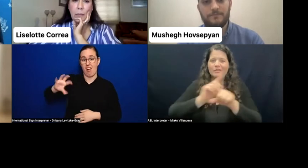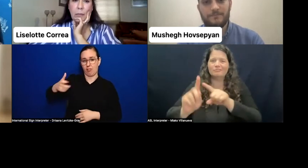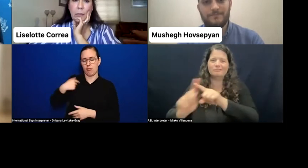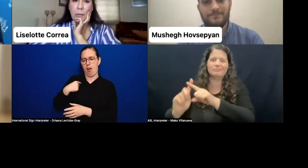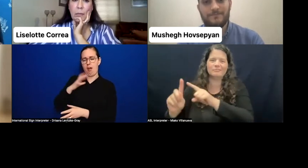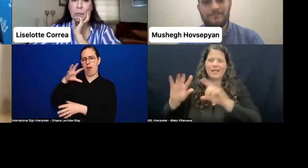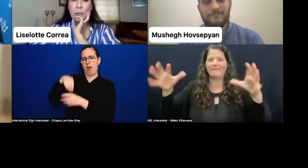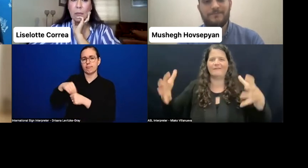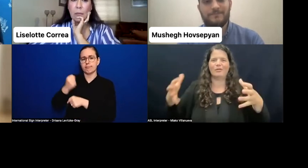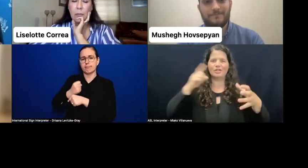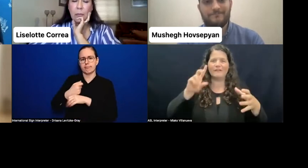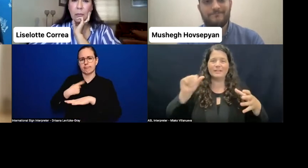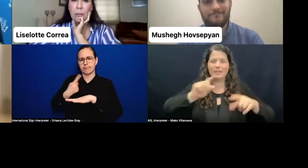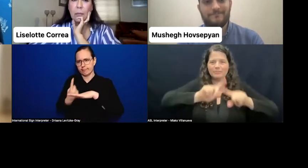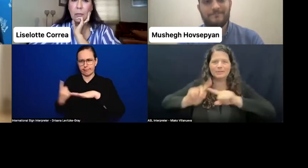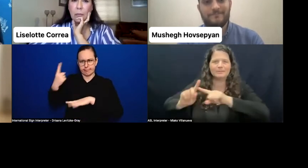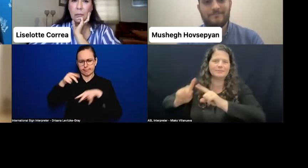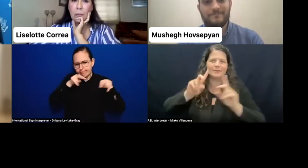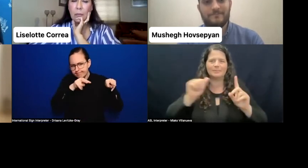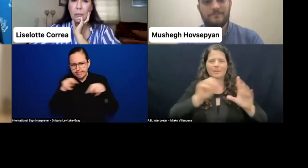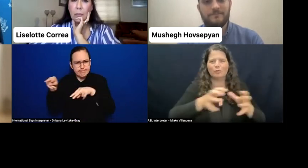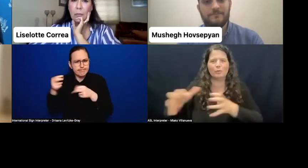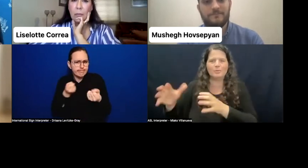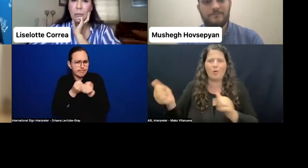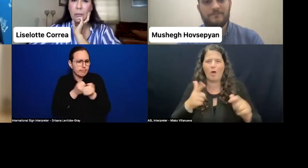So we are trying with the support of EU and CBM.